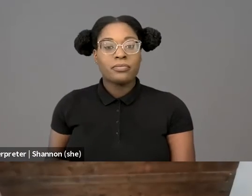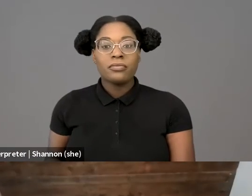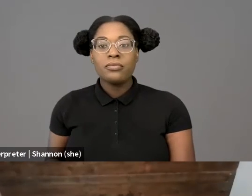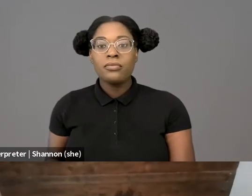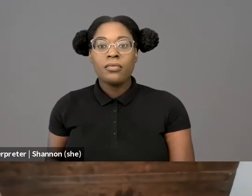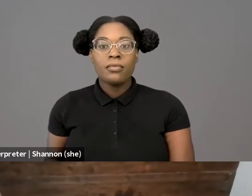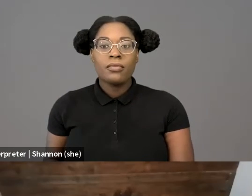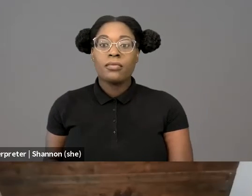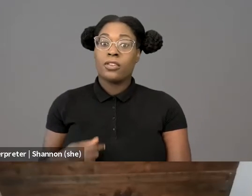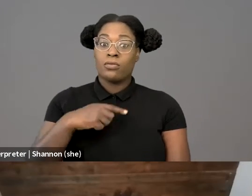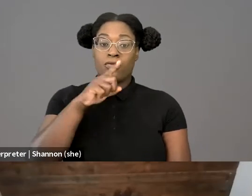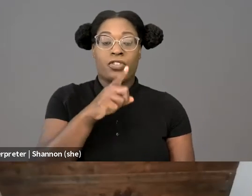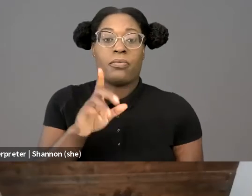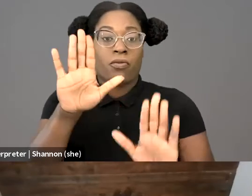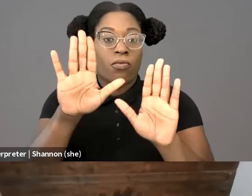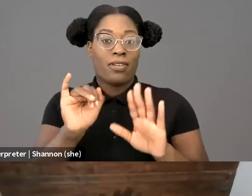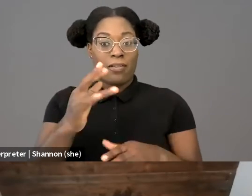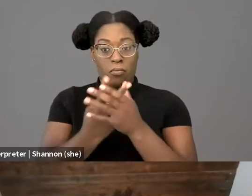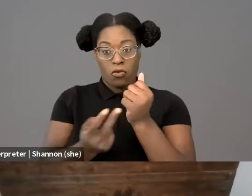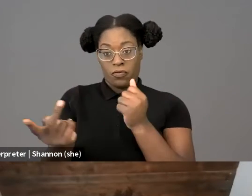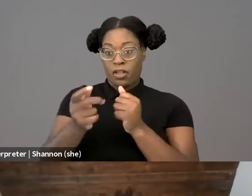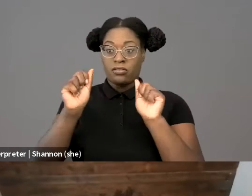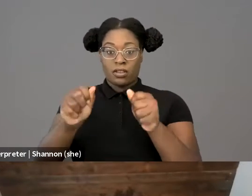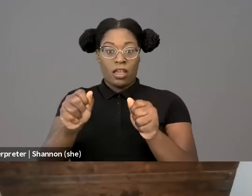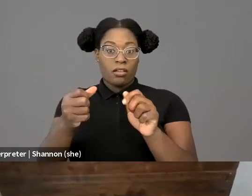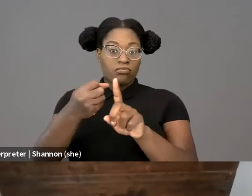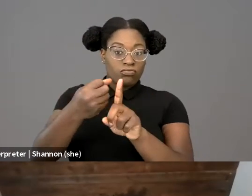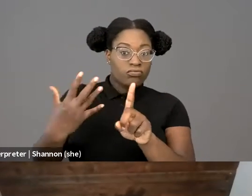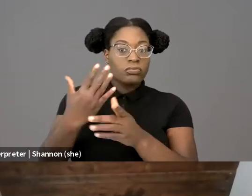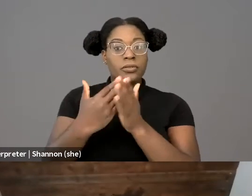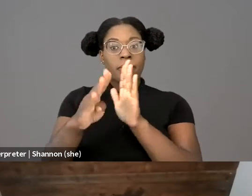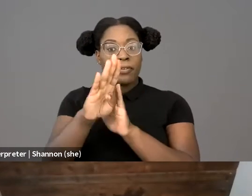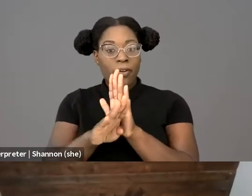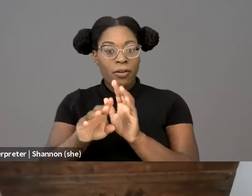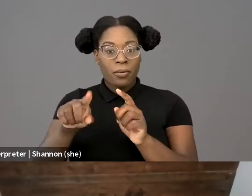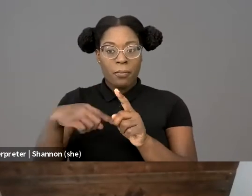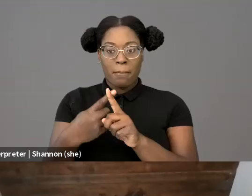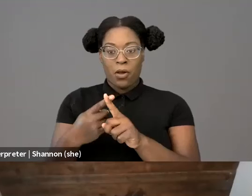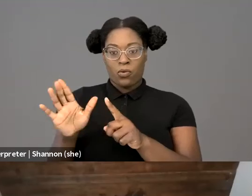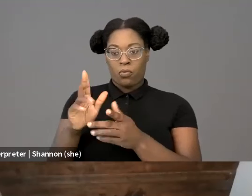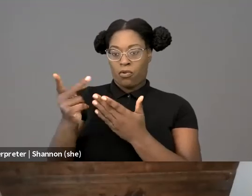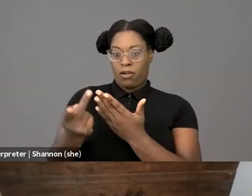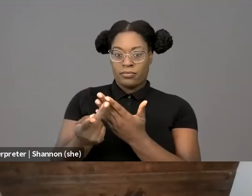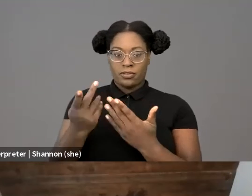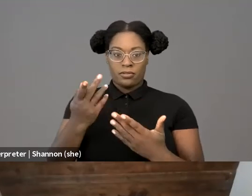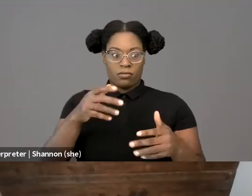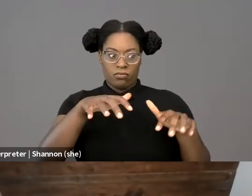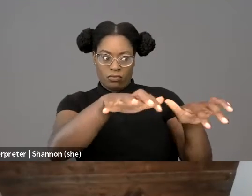to give a brief background on your piece so everyone gets kind of an idea of what they're about, and with this, we'll start with Professor Toussaint ,